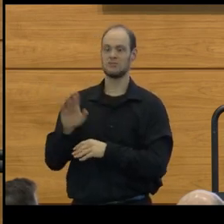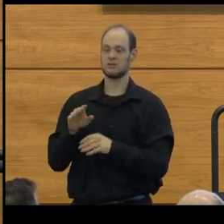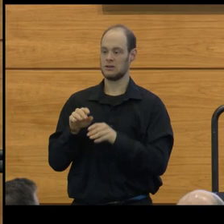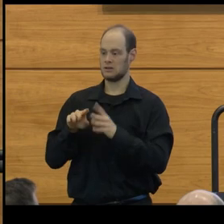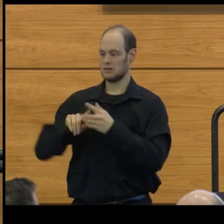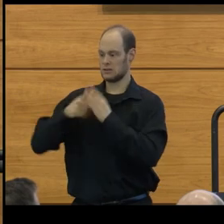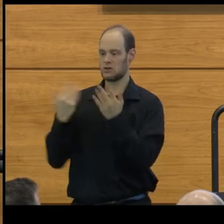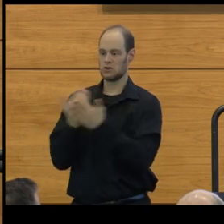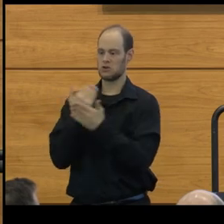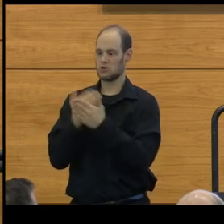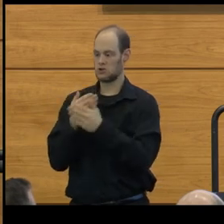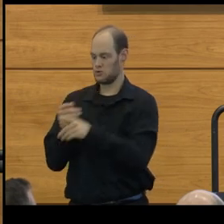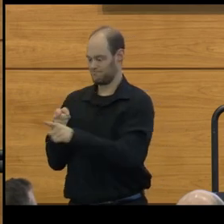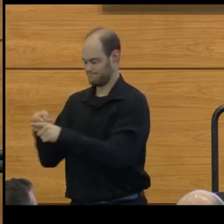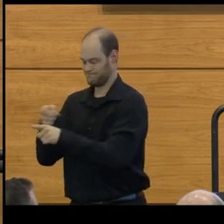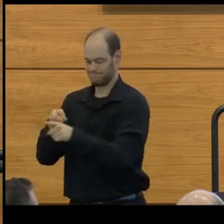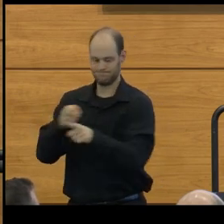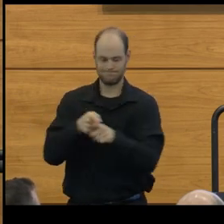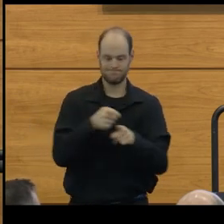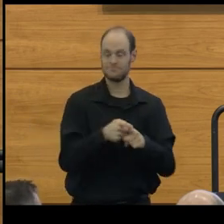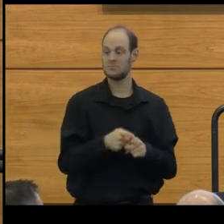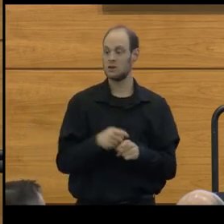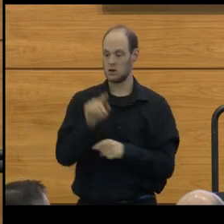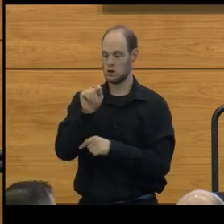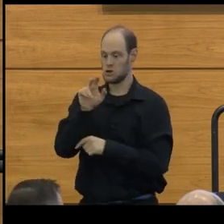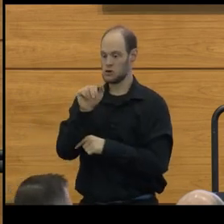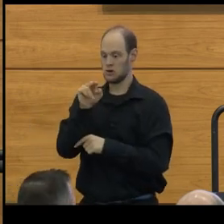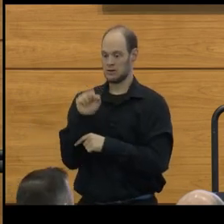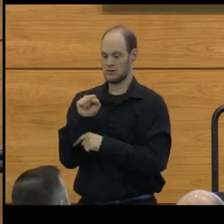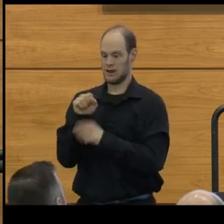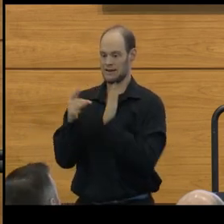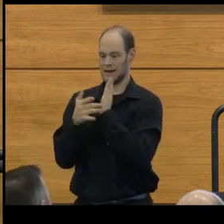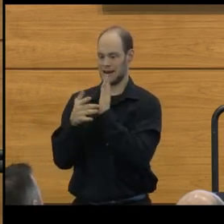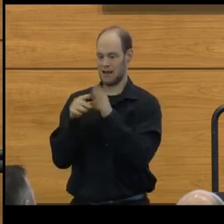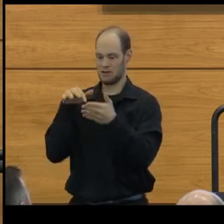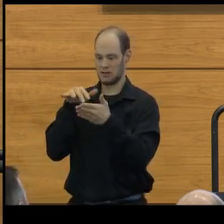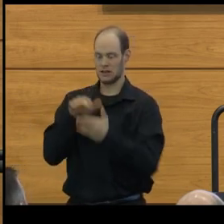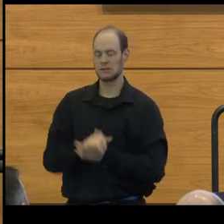a new area of study, trans technology studies.